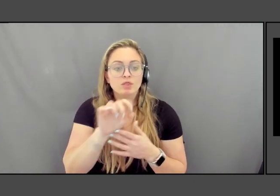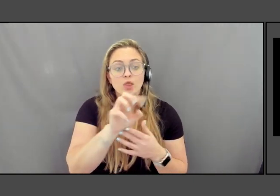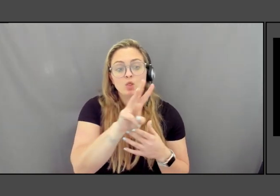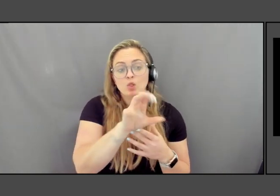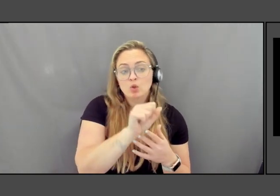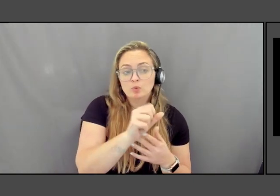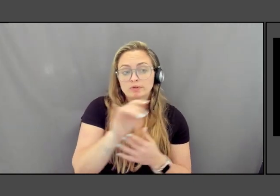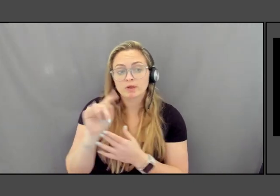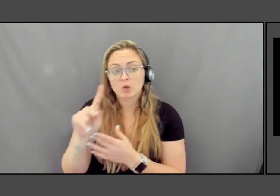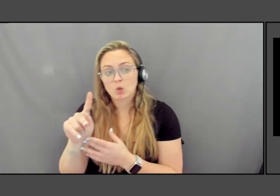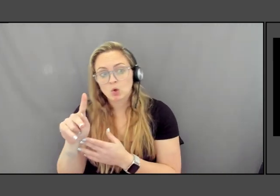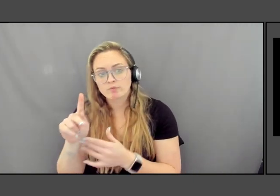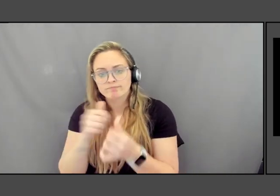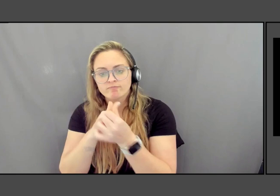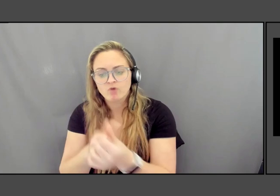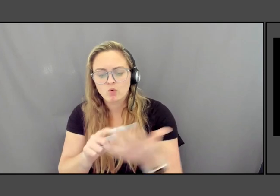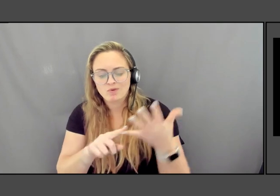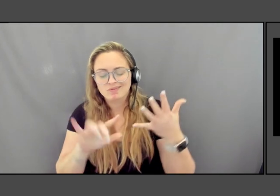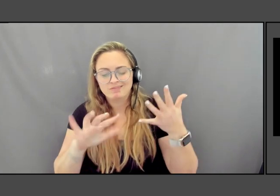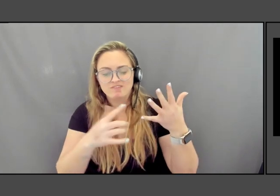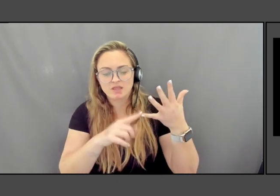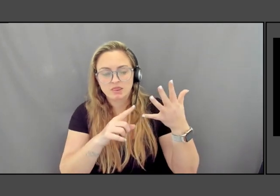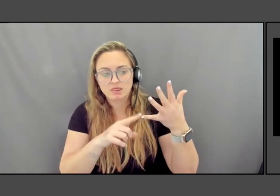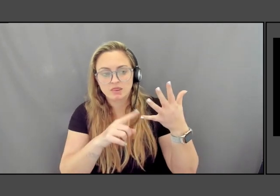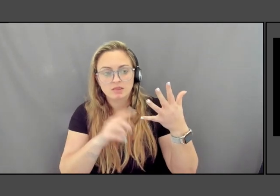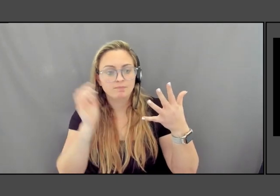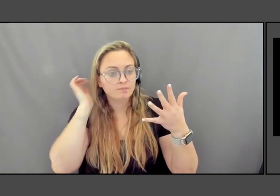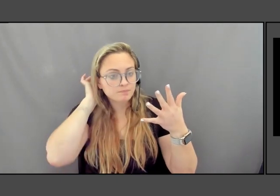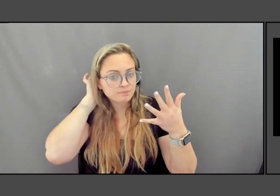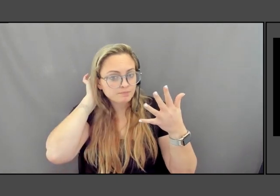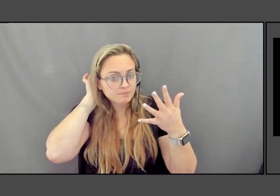my fifth and last of the memorials or the memory works is missing.